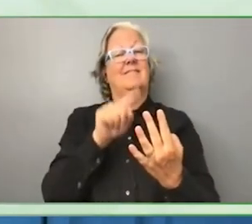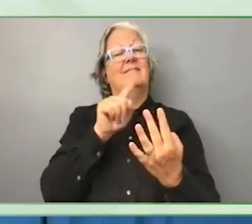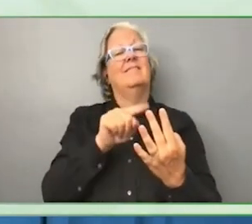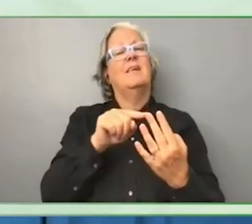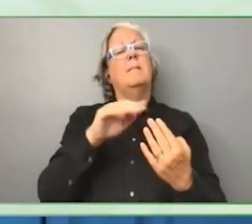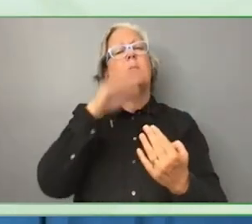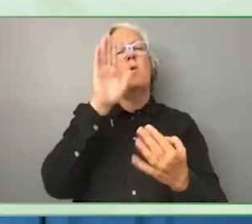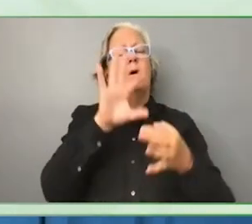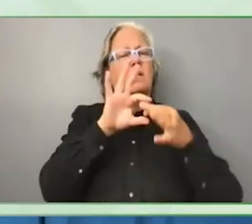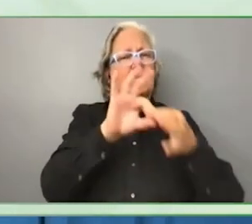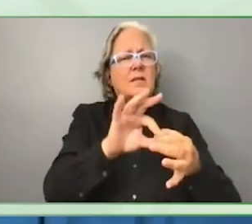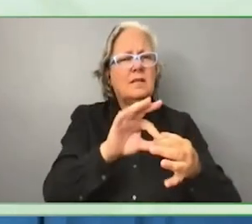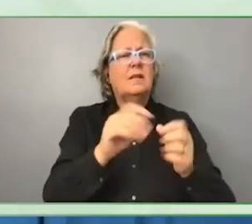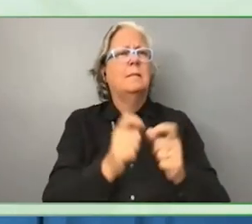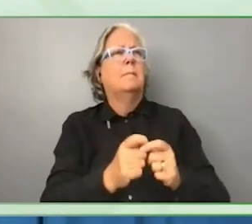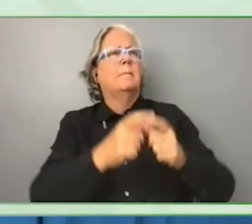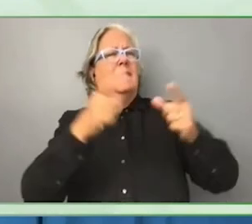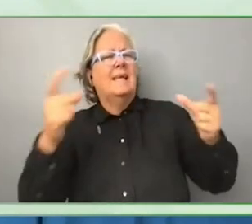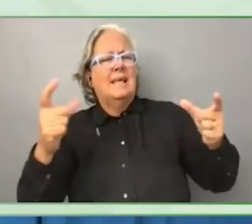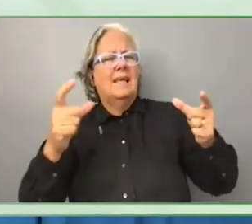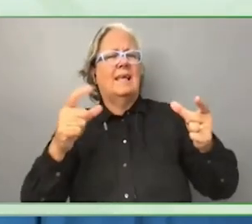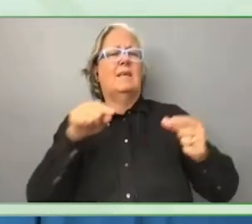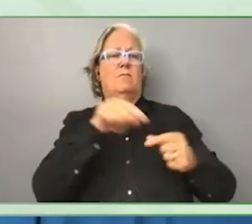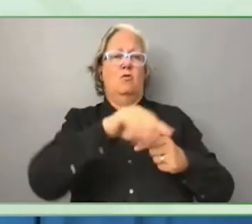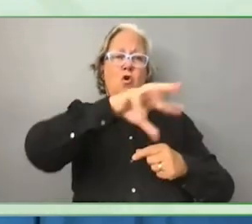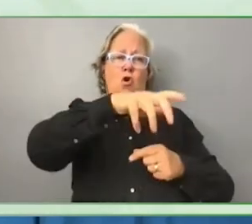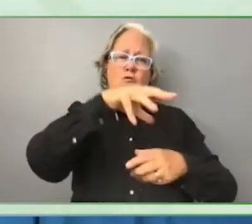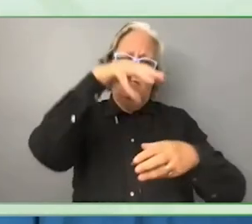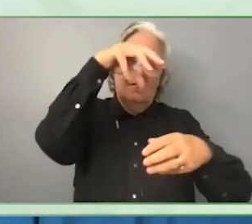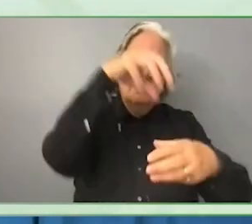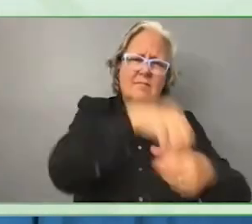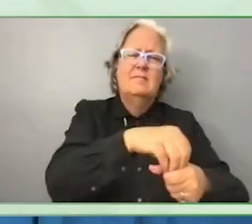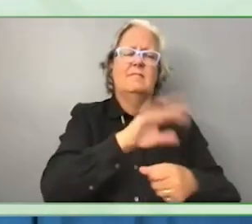country lending programs and operations, taking for example